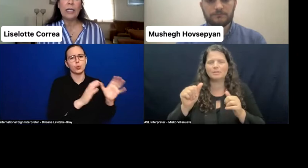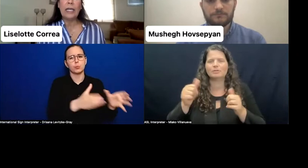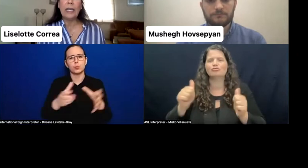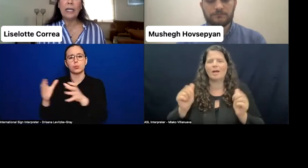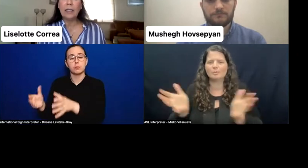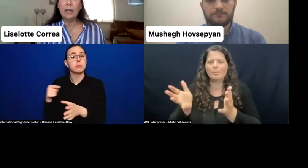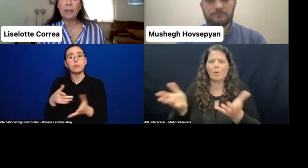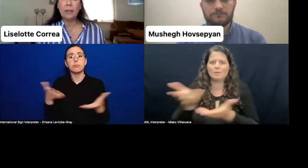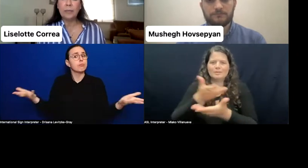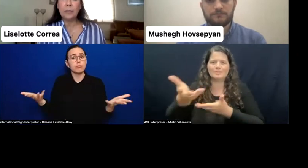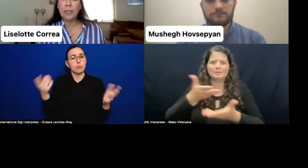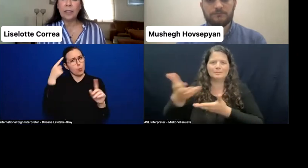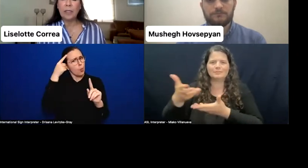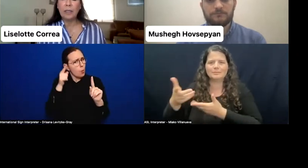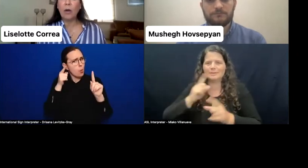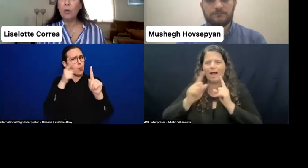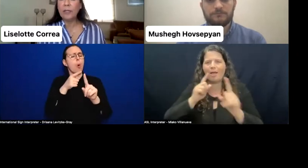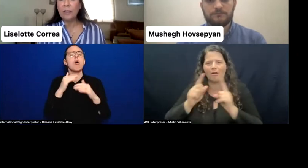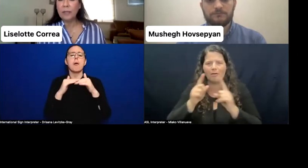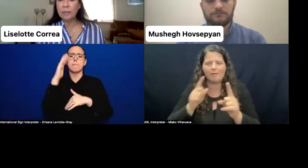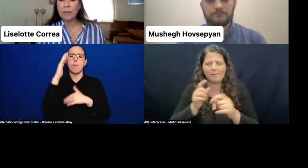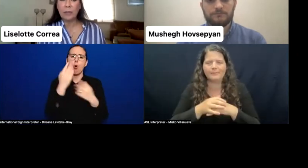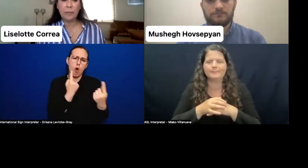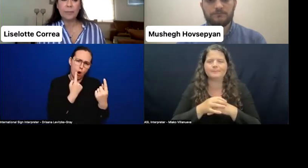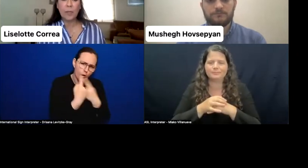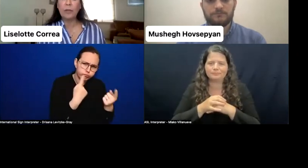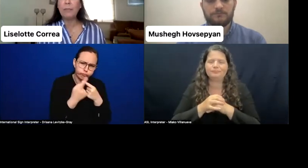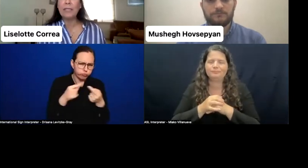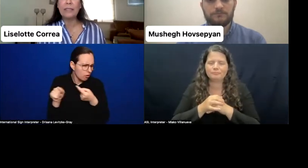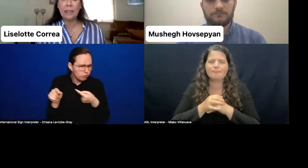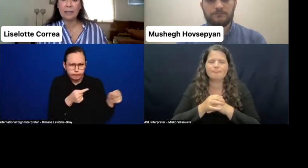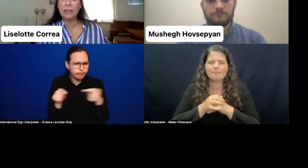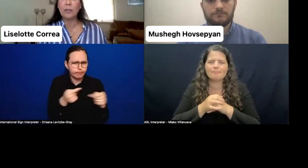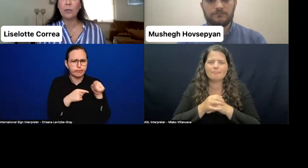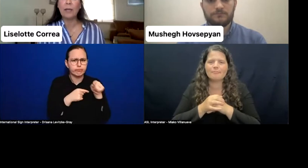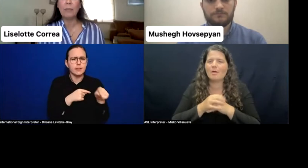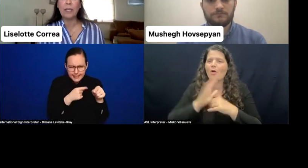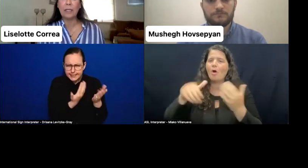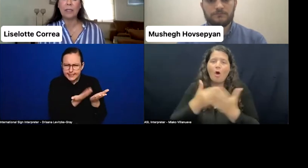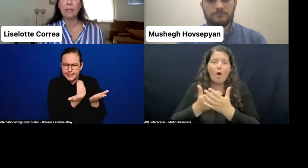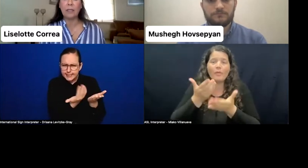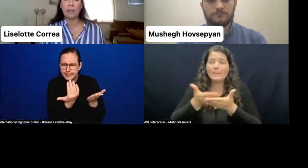And all the other materials that we are making,